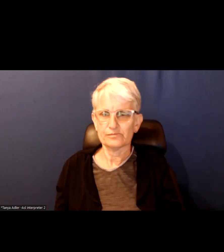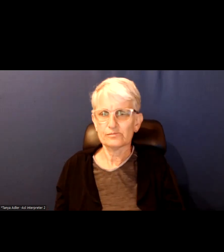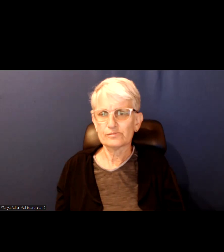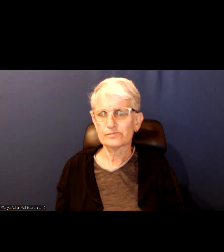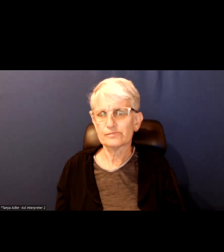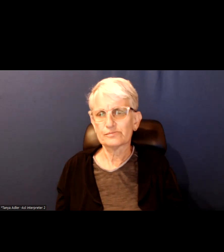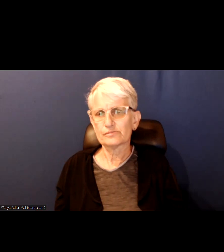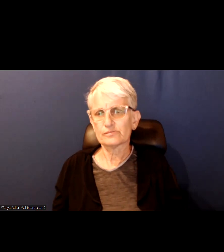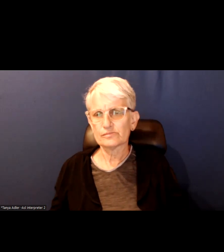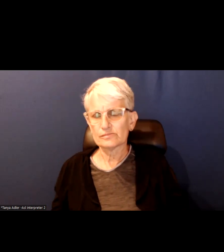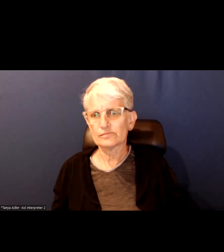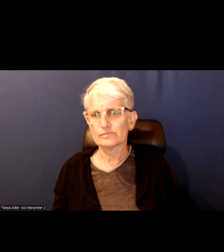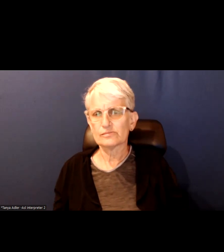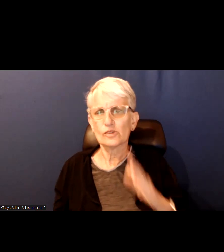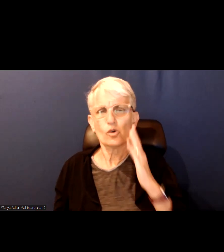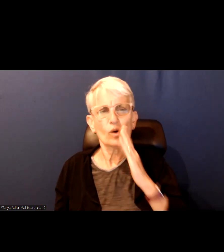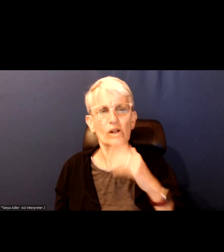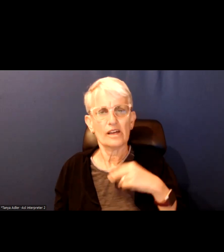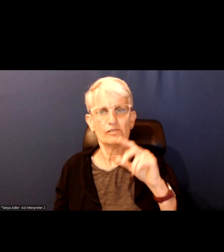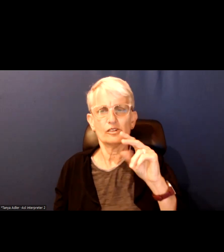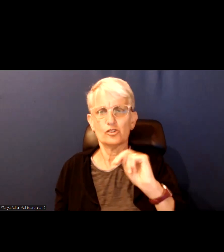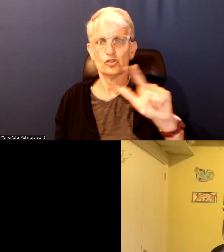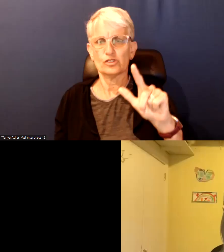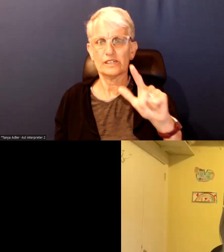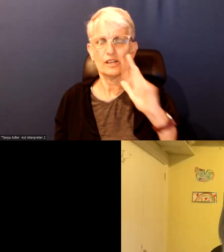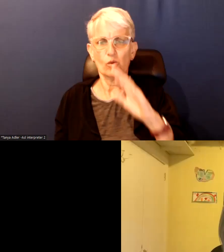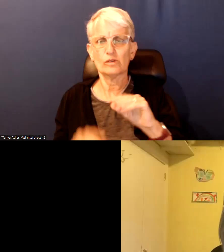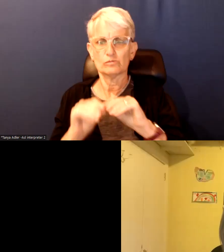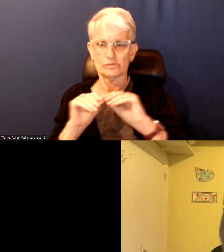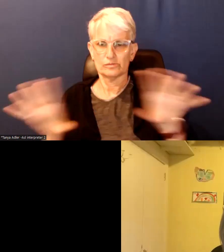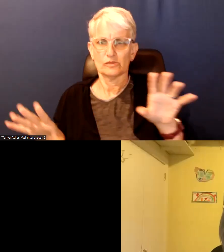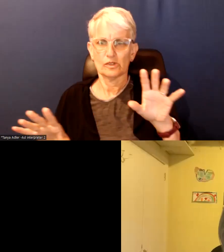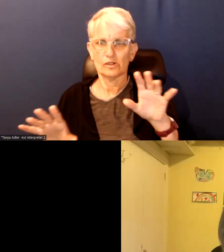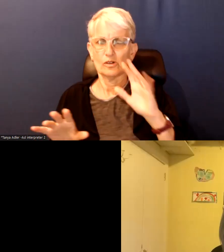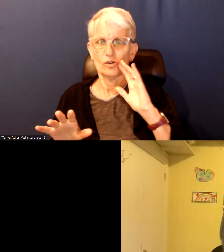We are having an upcoming newsletter that will be released shortly and we will talk about some of the revenue tools.